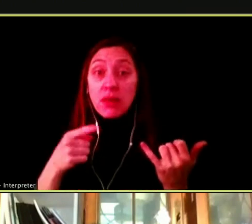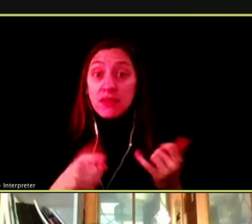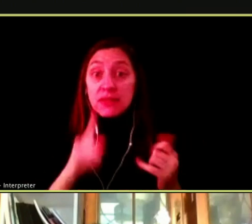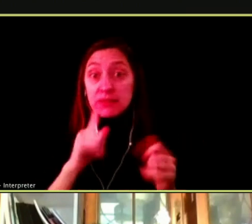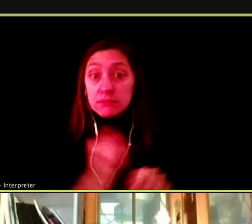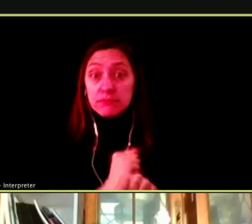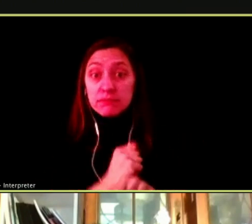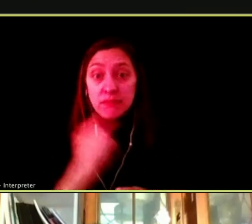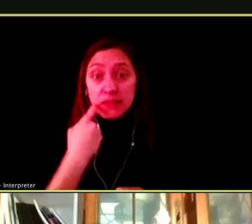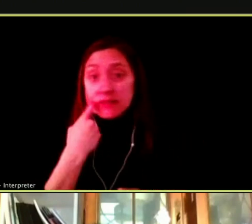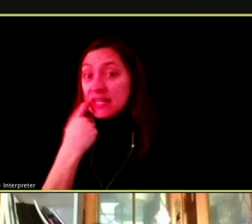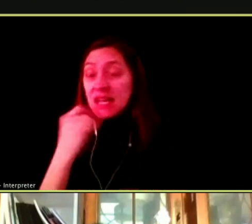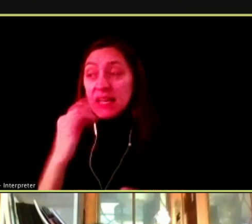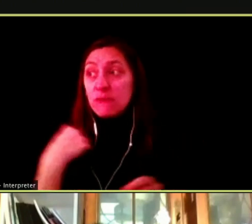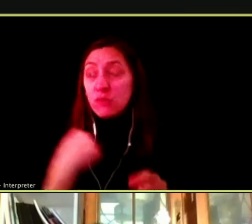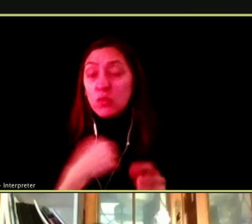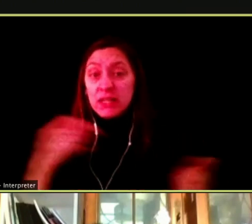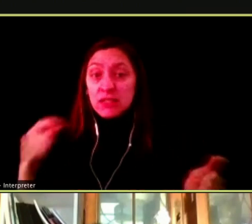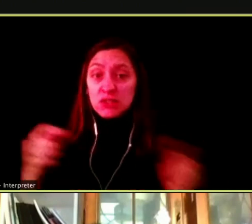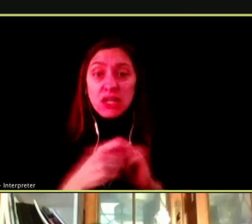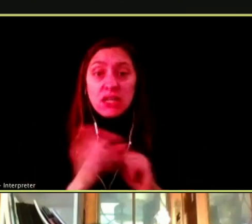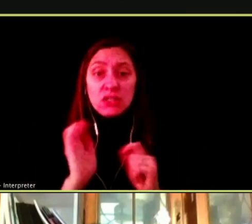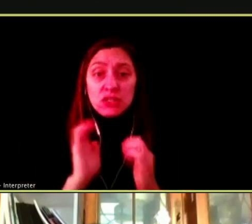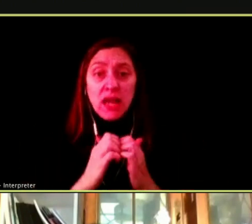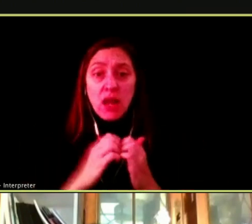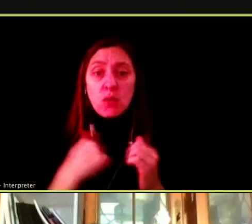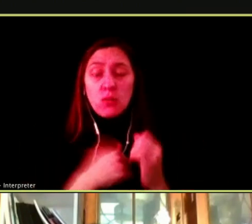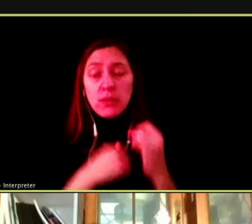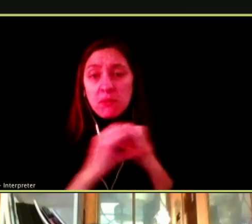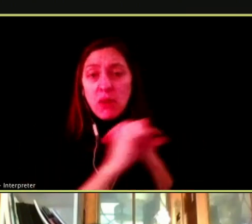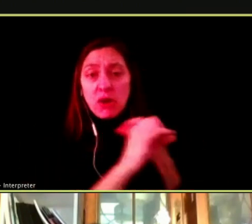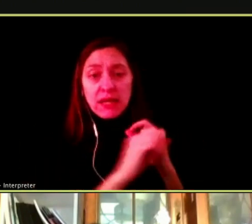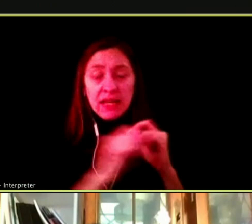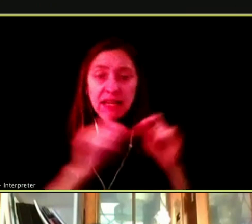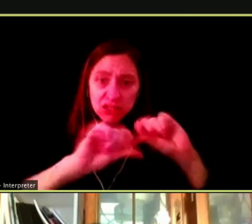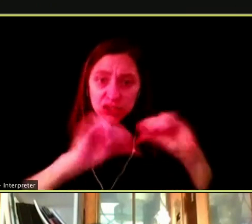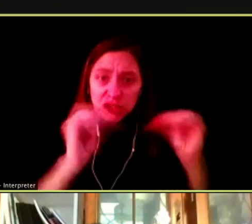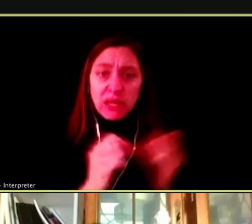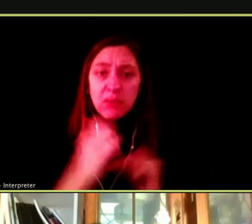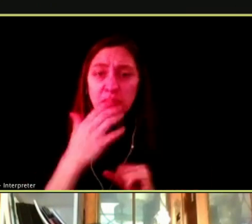IF WE CHANGE THE WAY WE MARKET AND SHAPE THE PRODUCT SO WE CAN GET A WHOLE OTHER GENERATION